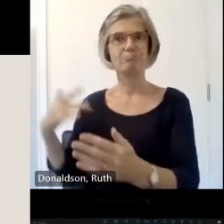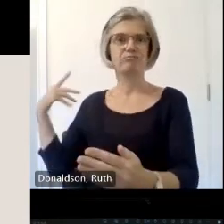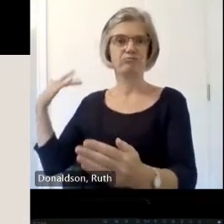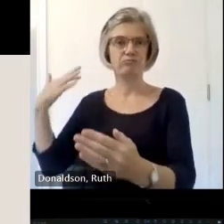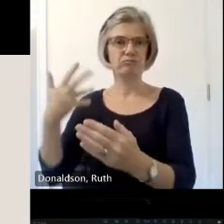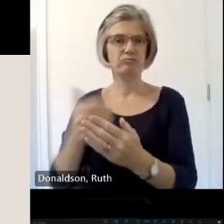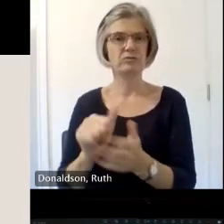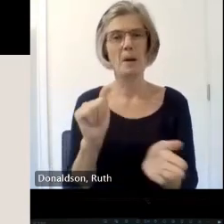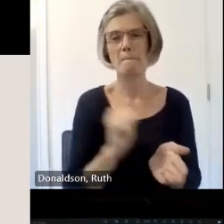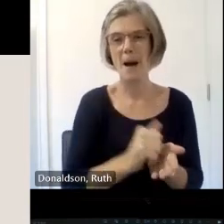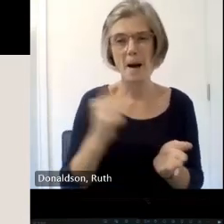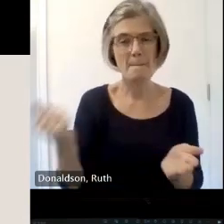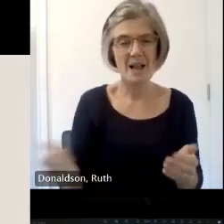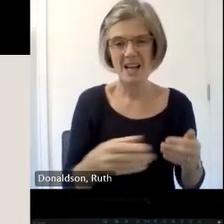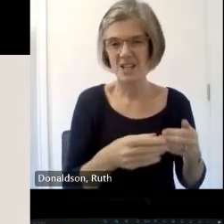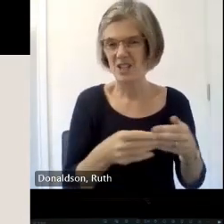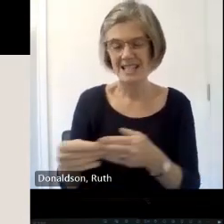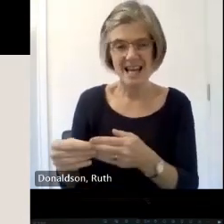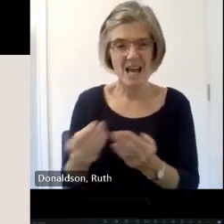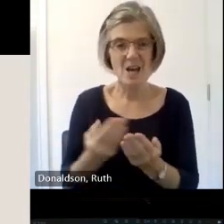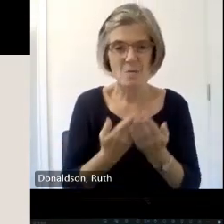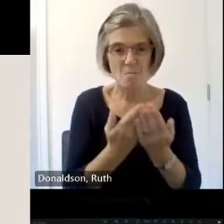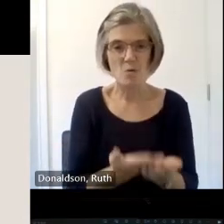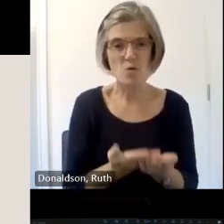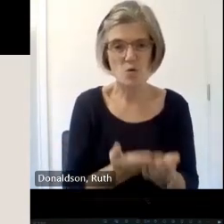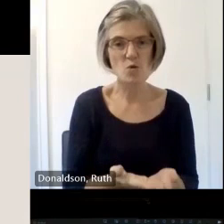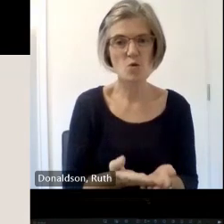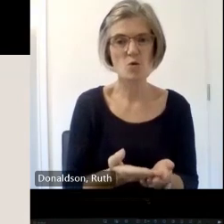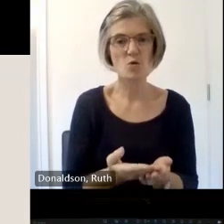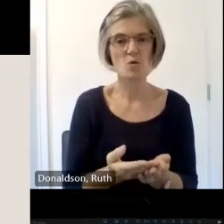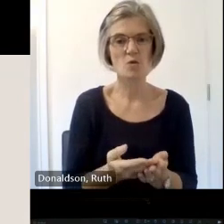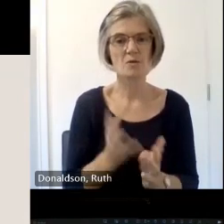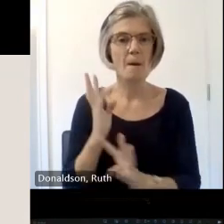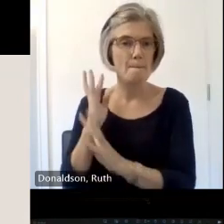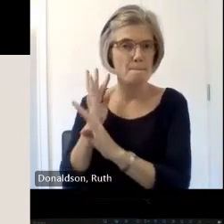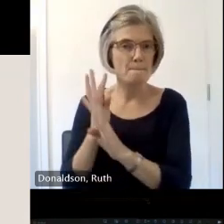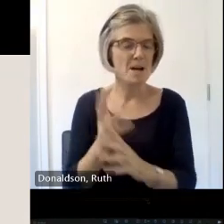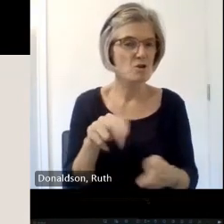uh created a national network of Pilgrim Roots developed a series of how to guides best practice